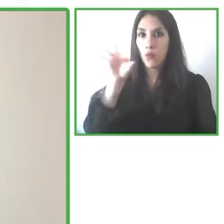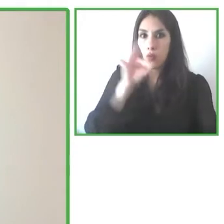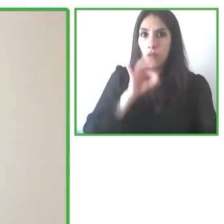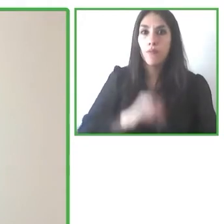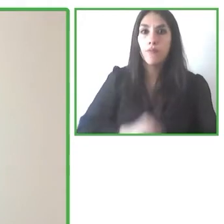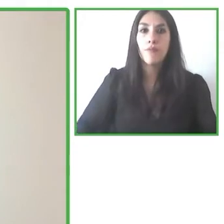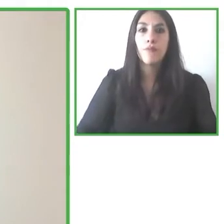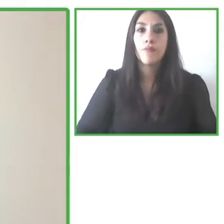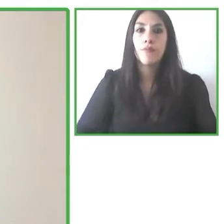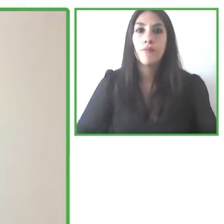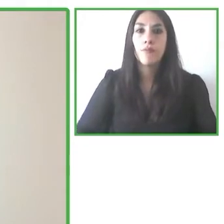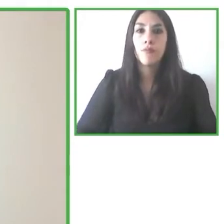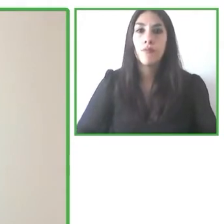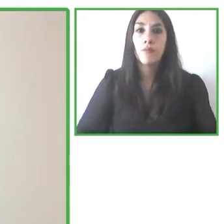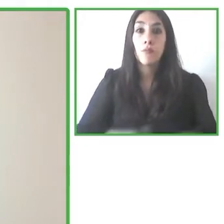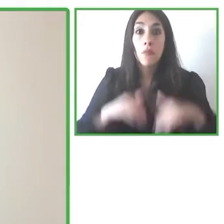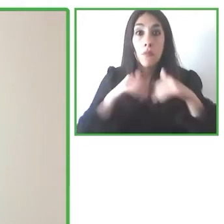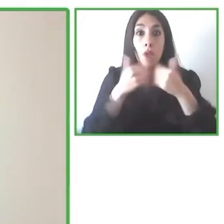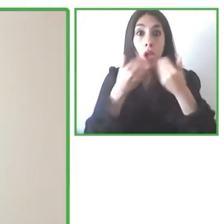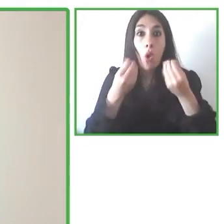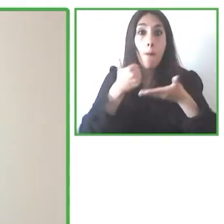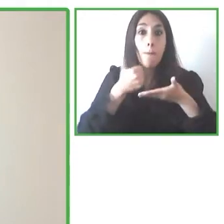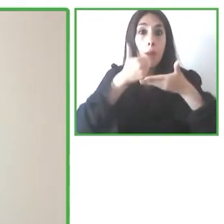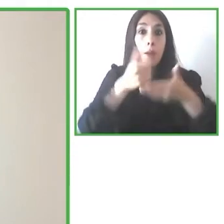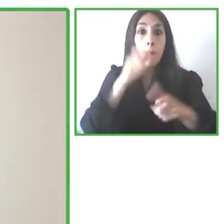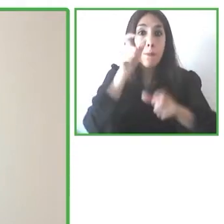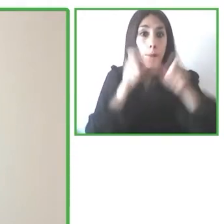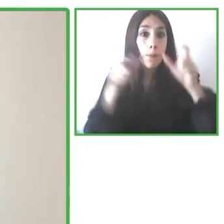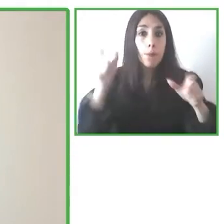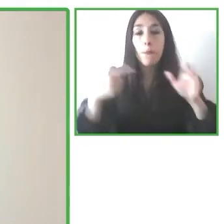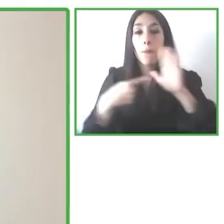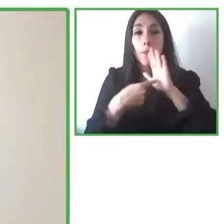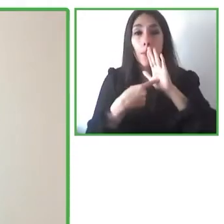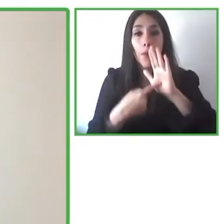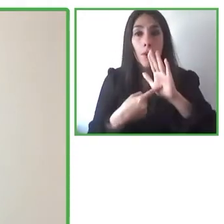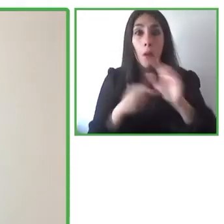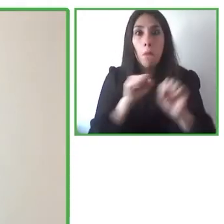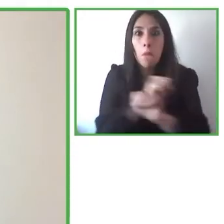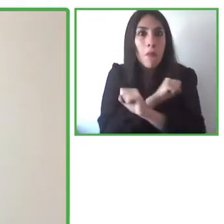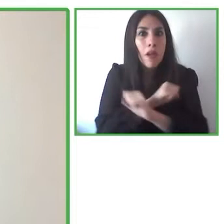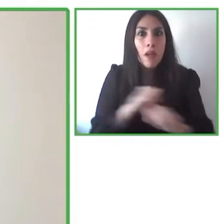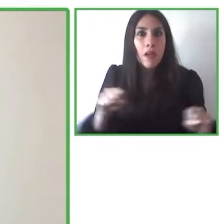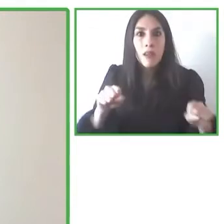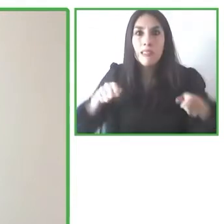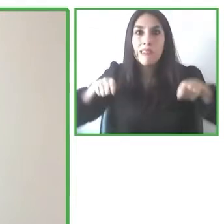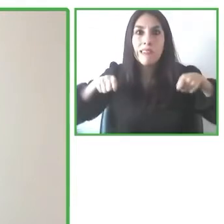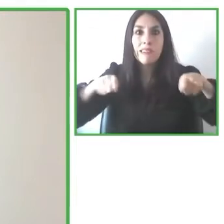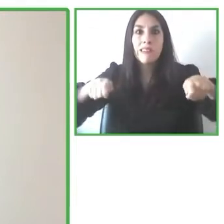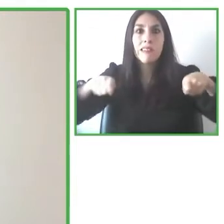and so, it's really for those users who don't have the ability to be able to physically manipulate their chair it